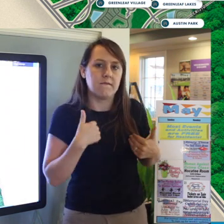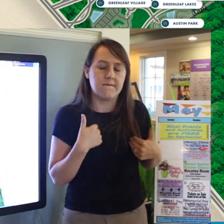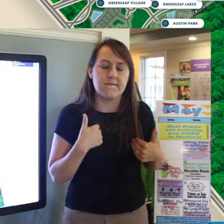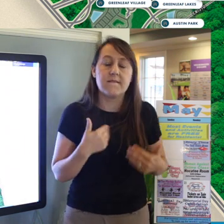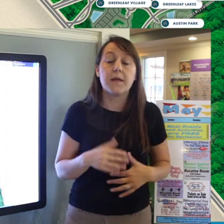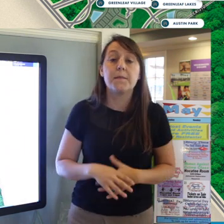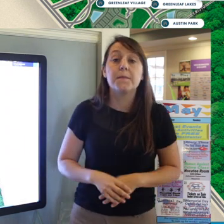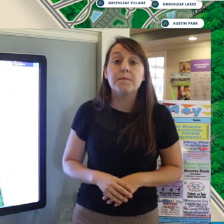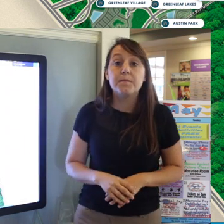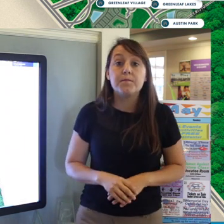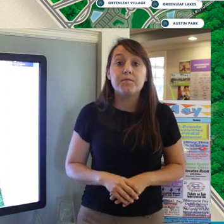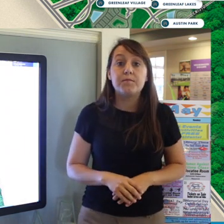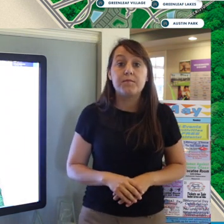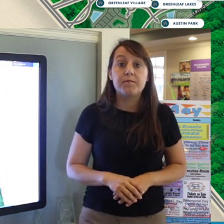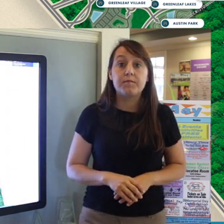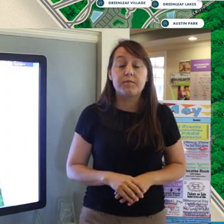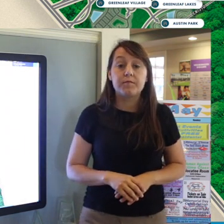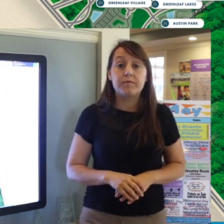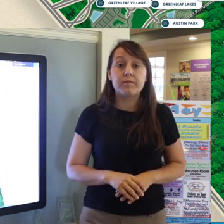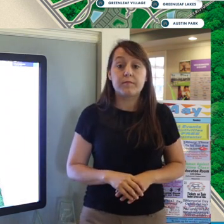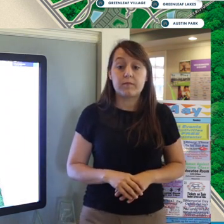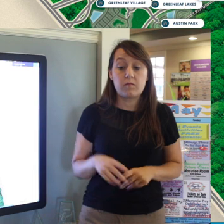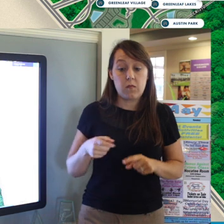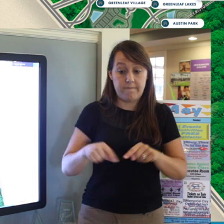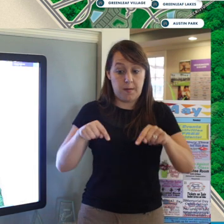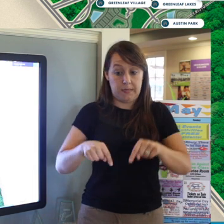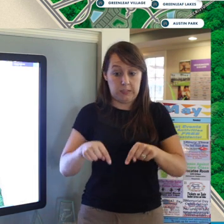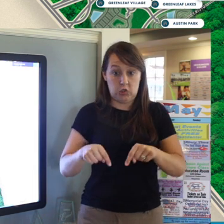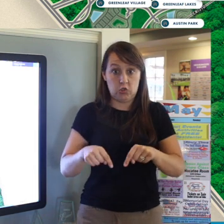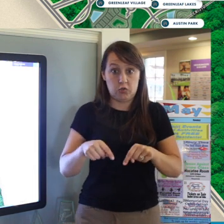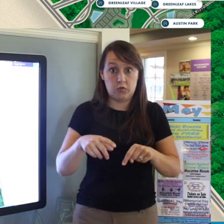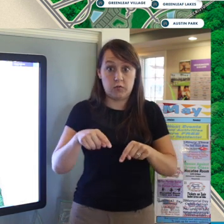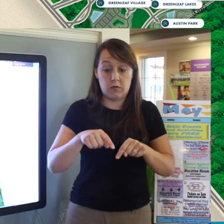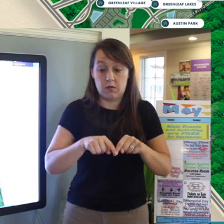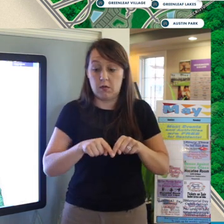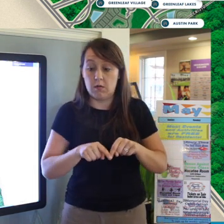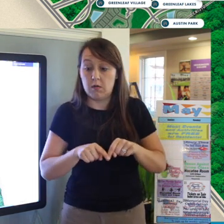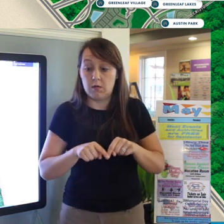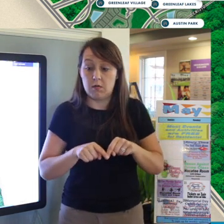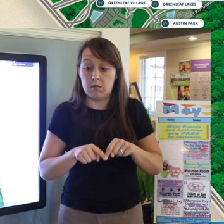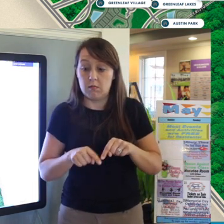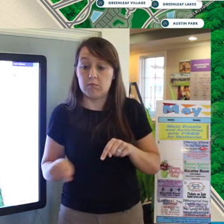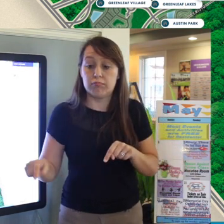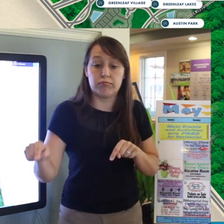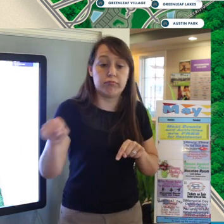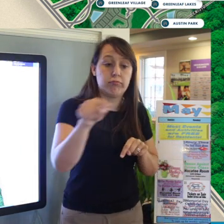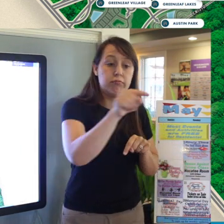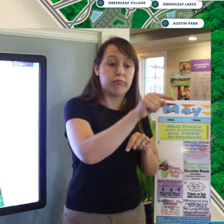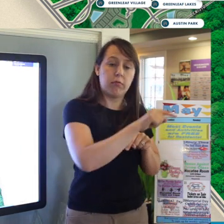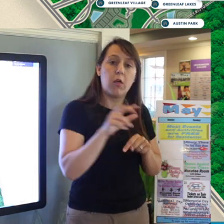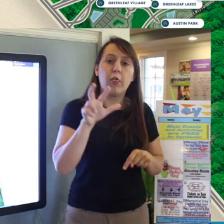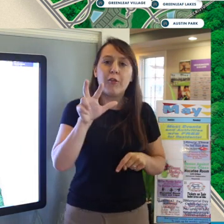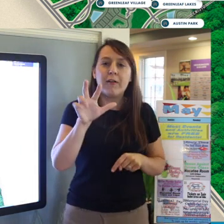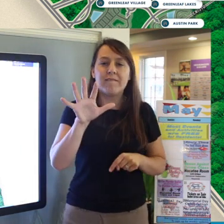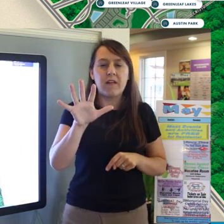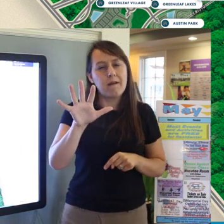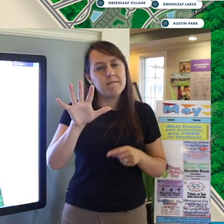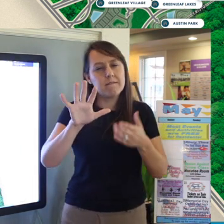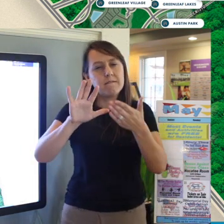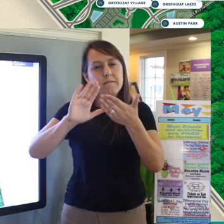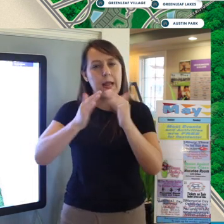Now typically from here we have the opportunity- we have 35 neighborhoods in Nocatee